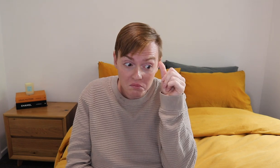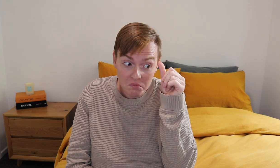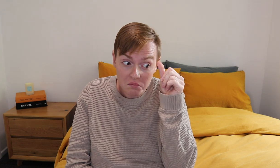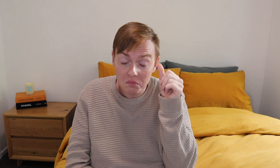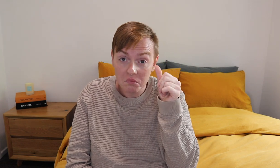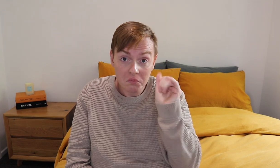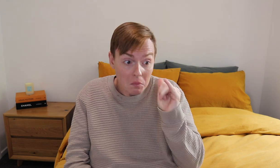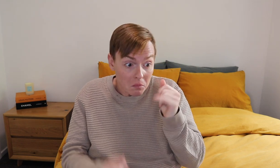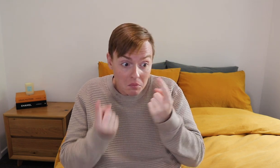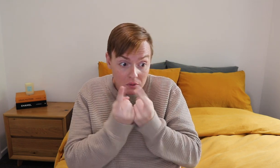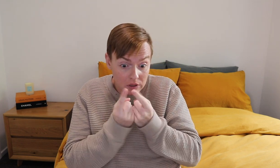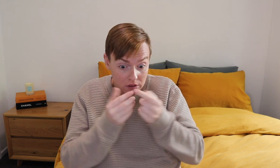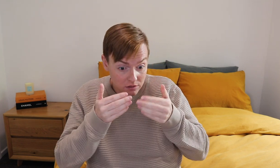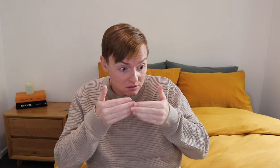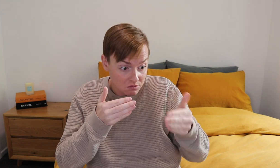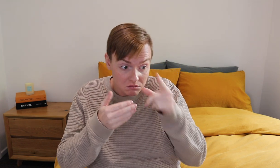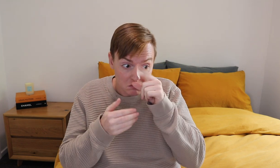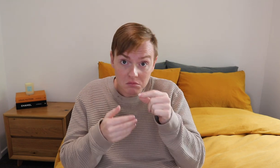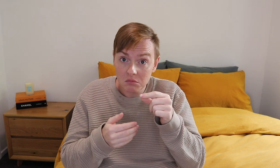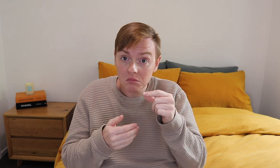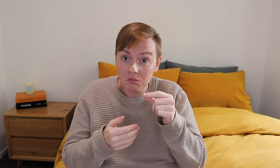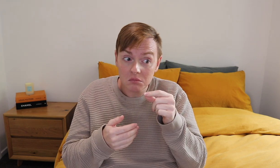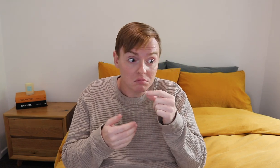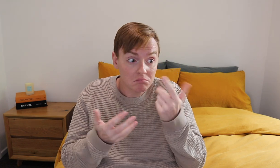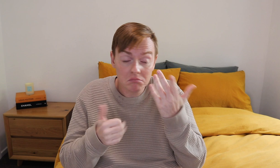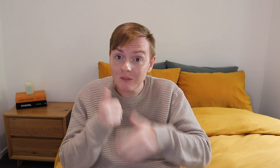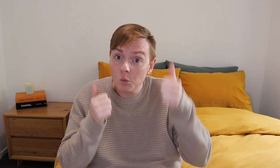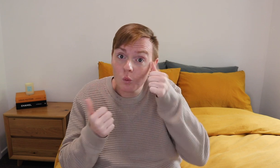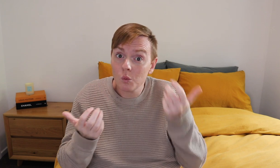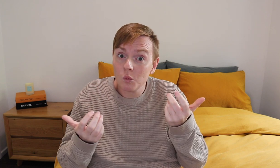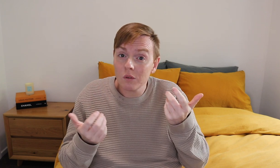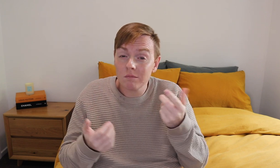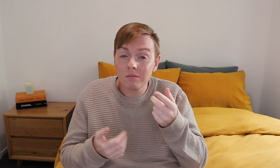Things might be... you will never know.